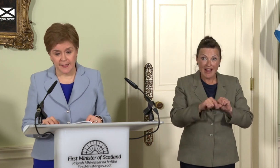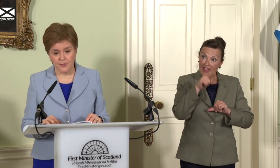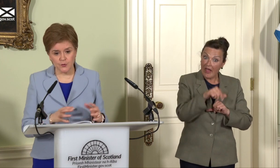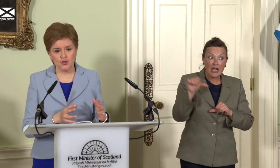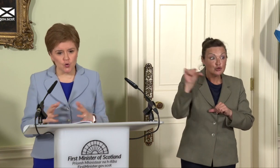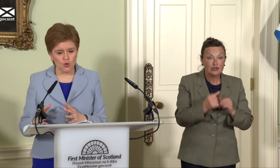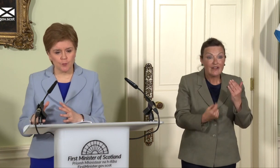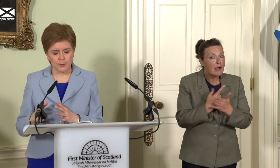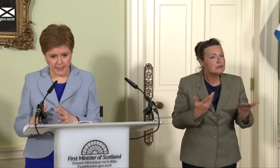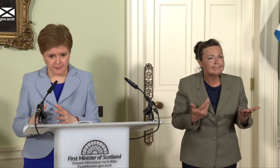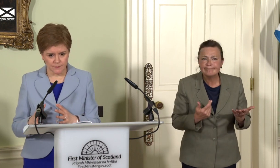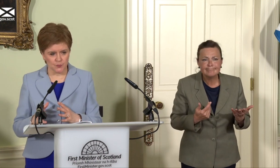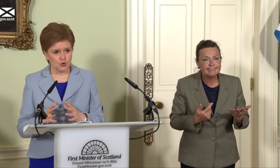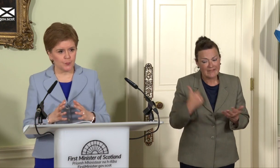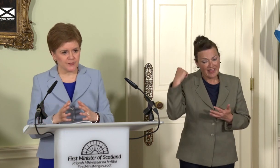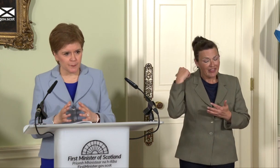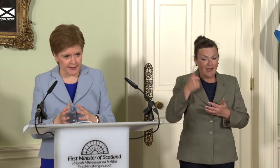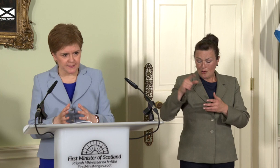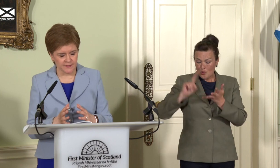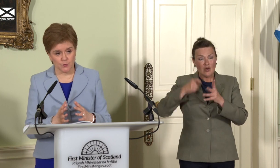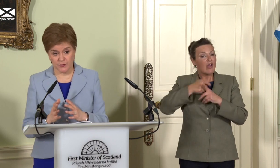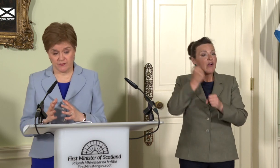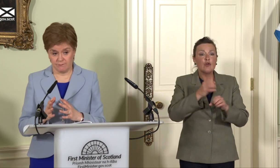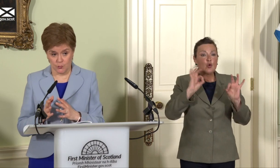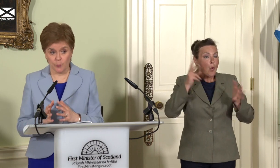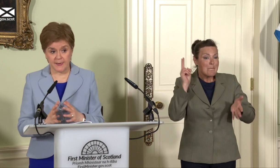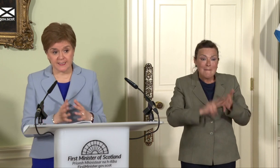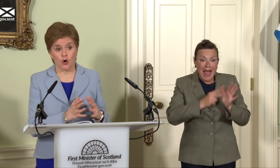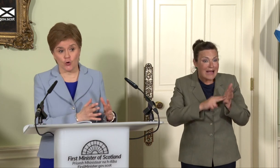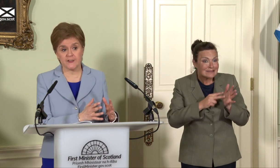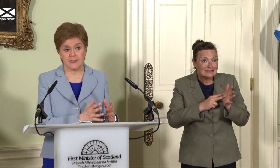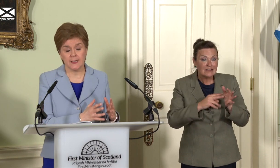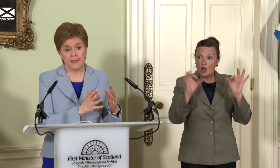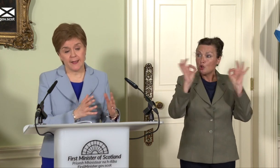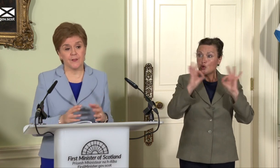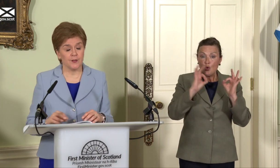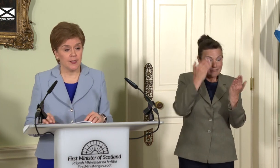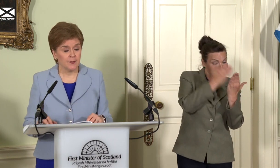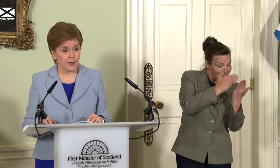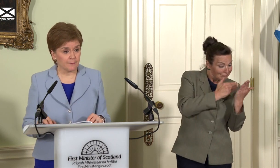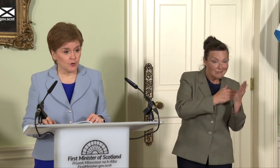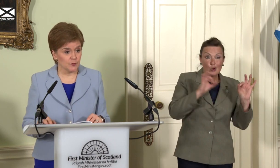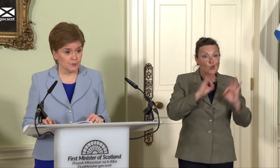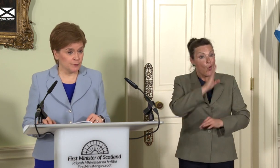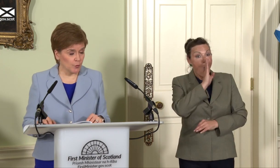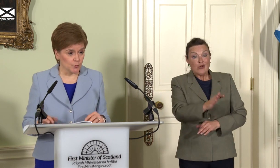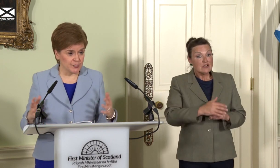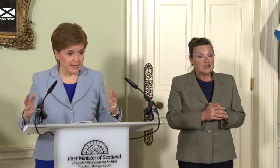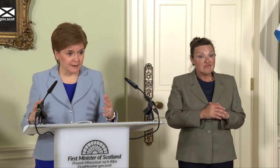There was no planning. There was no prospectus, no basic honesty in the platform that was put forward